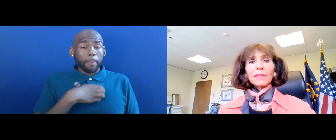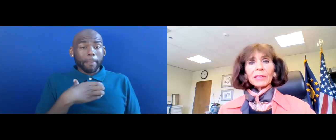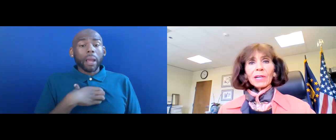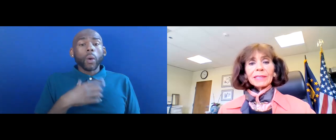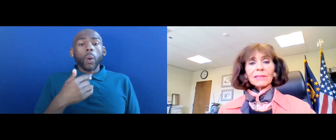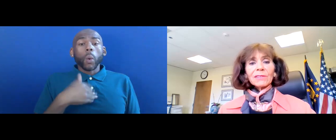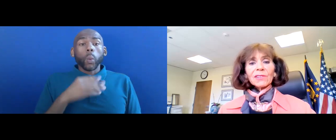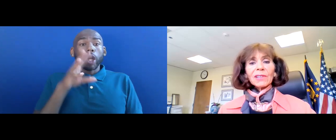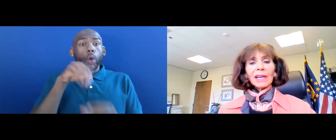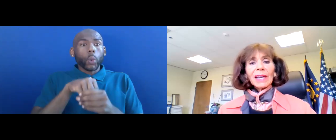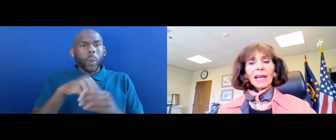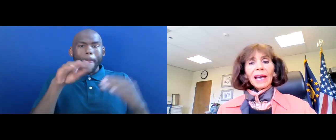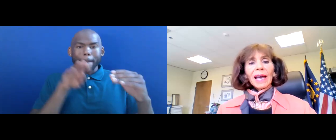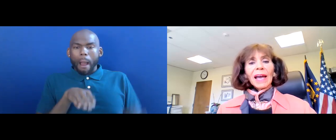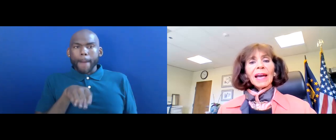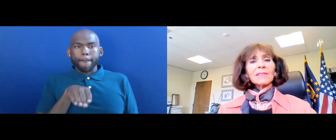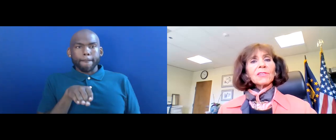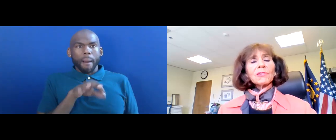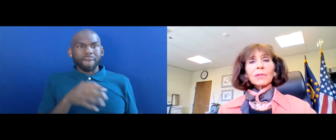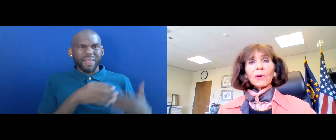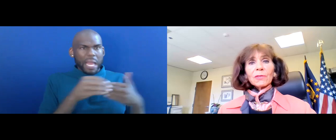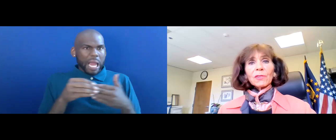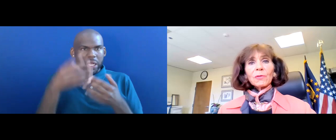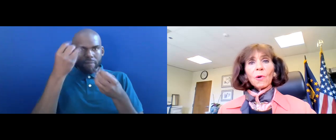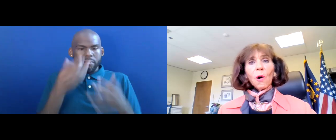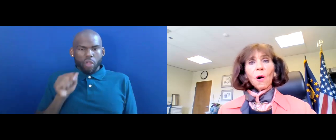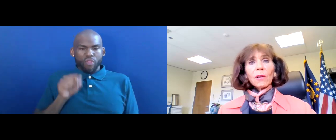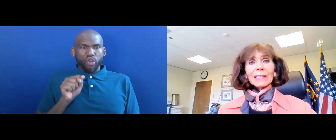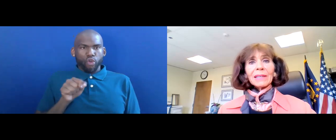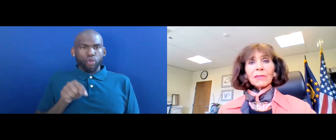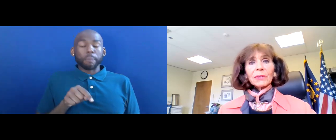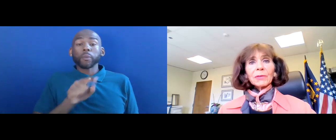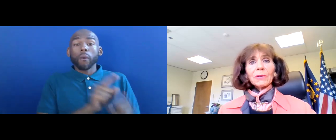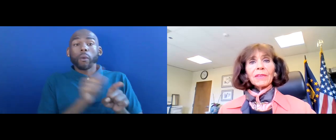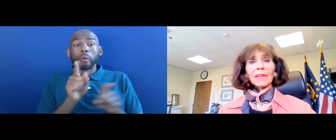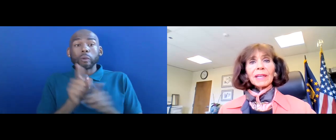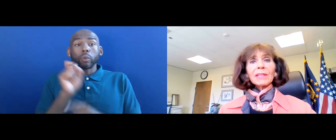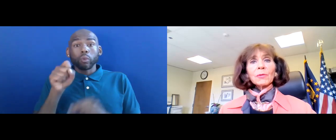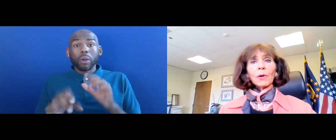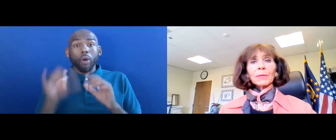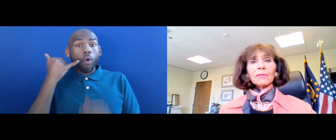OF OUR GUIDANCE. YOU CAN ALSO CALL EITHER THE DEPARTMENT OF